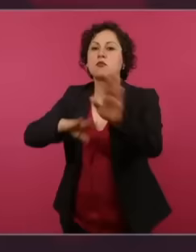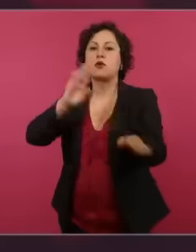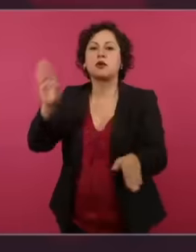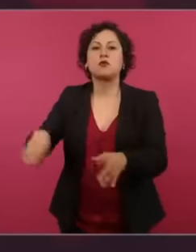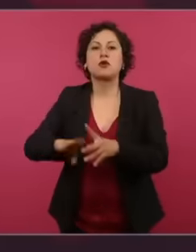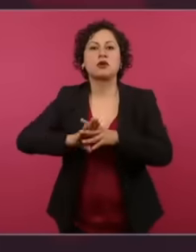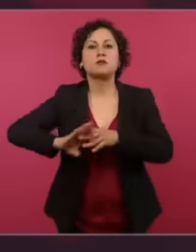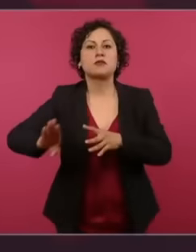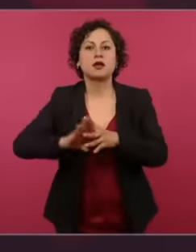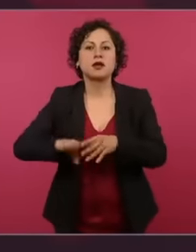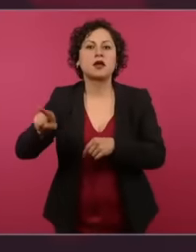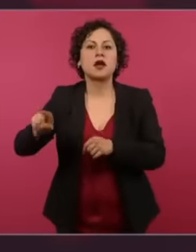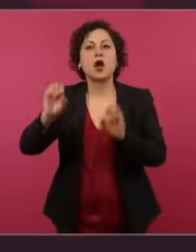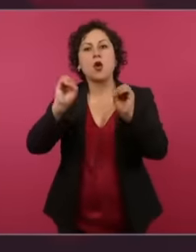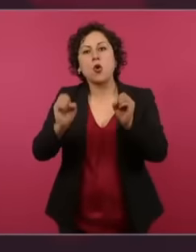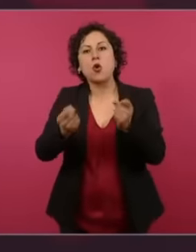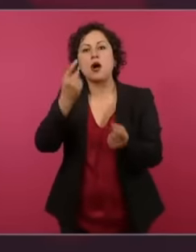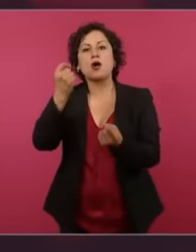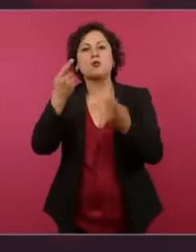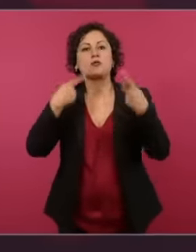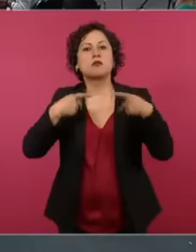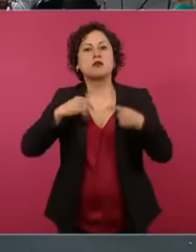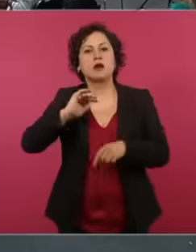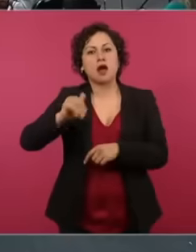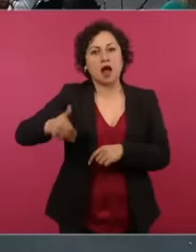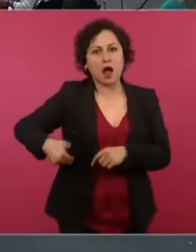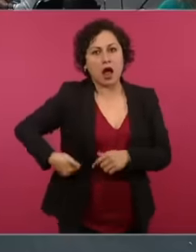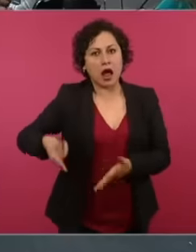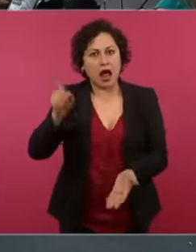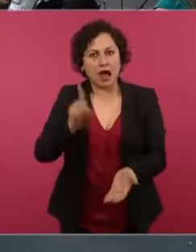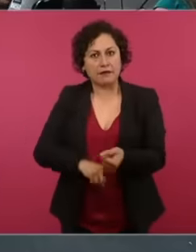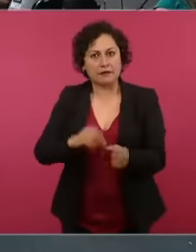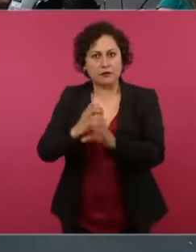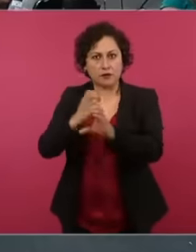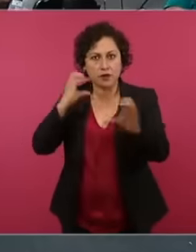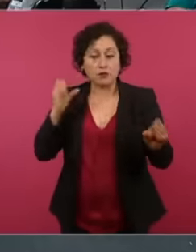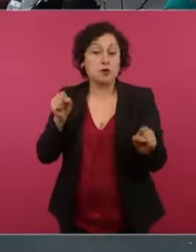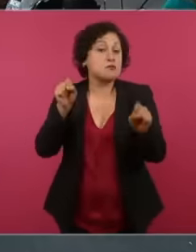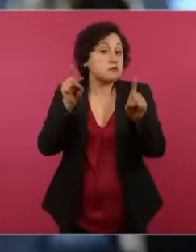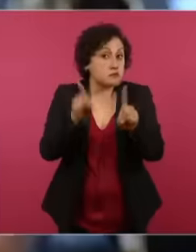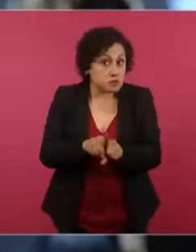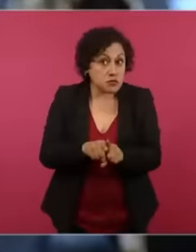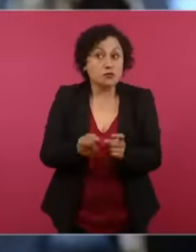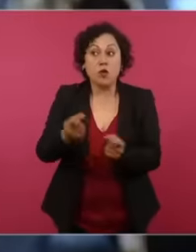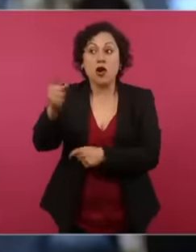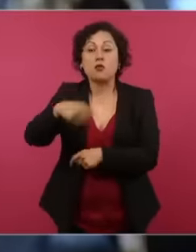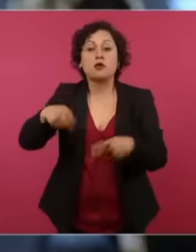accidents of these trailers and also the trauma that they have left in the survivors